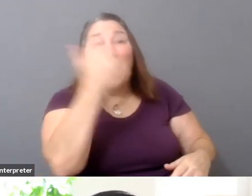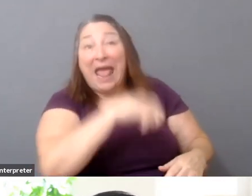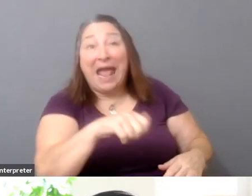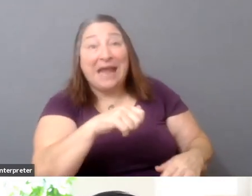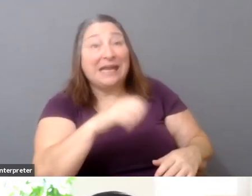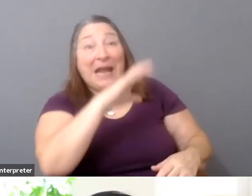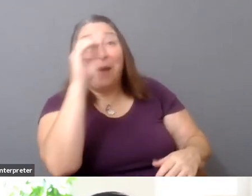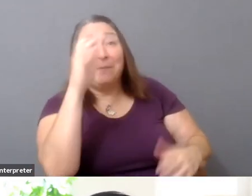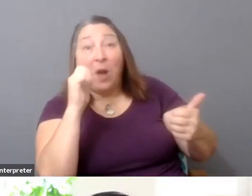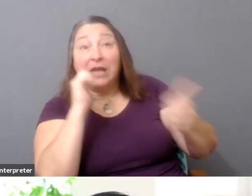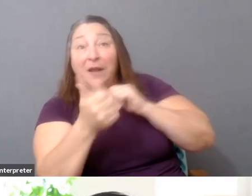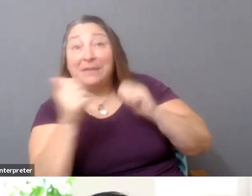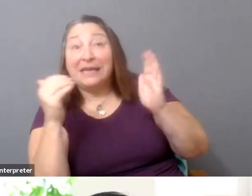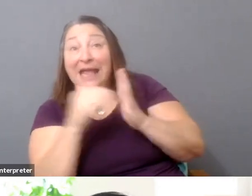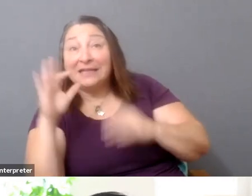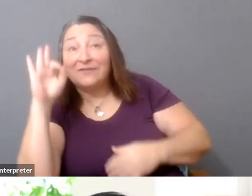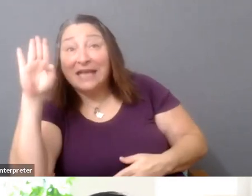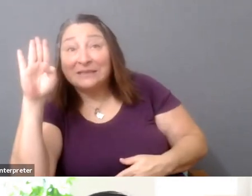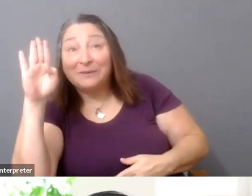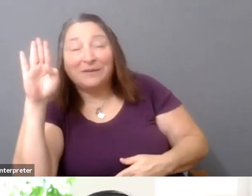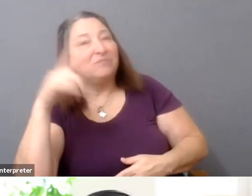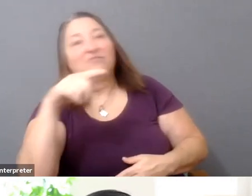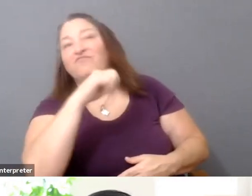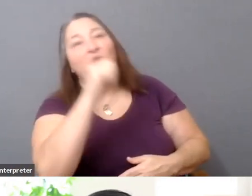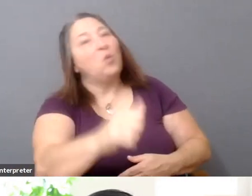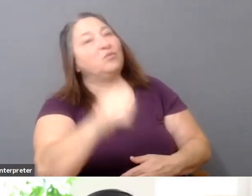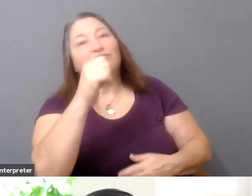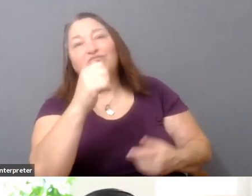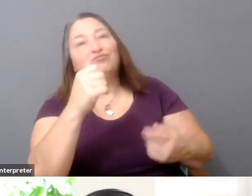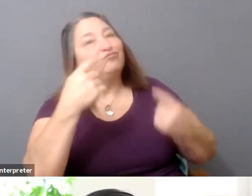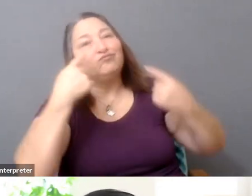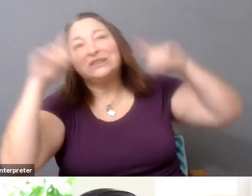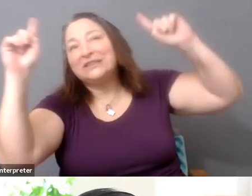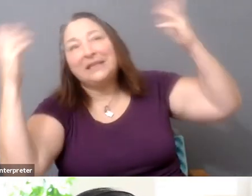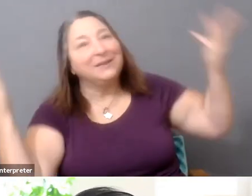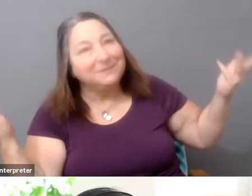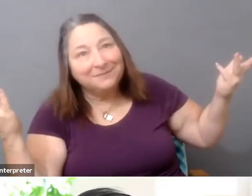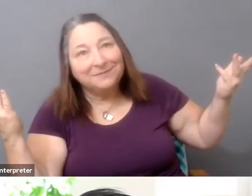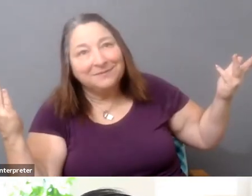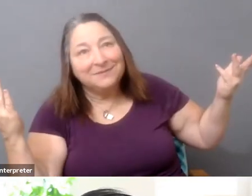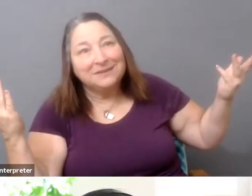within, you know, the tech community to have something done about that.